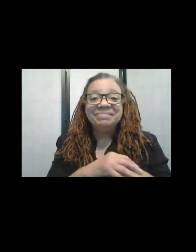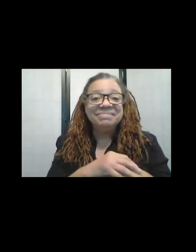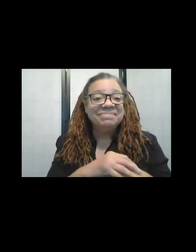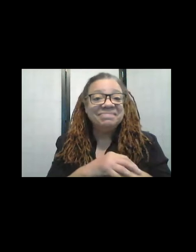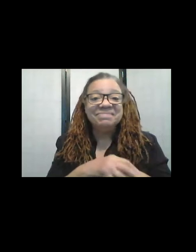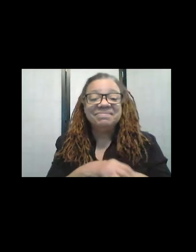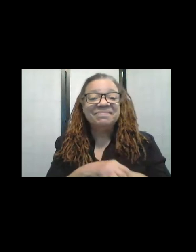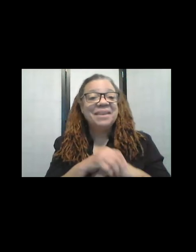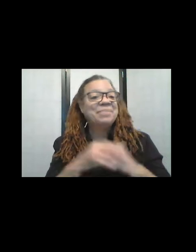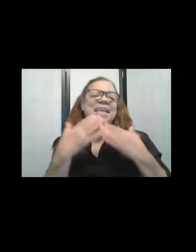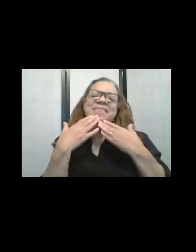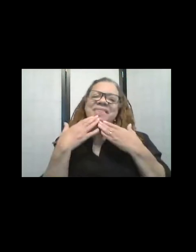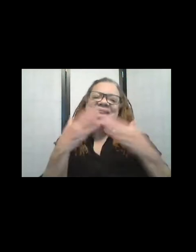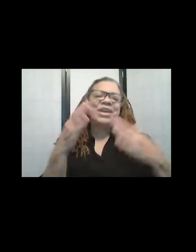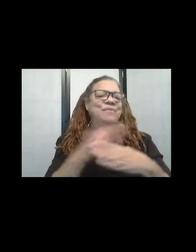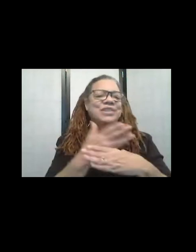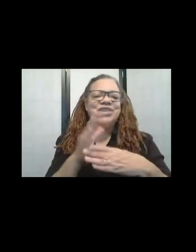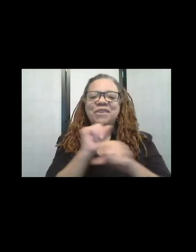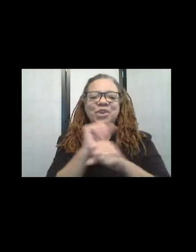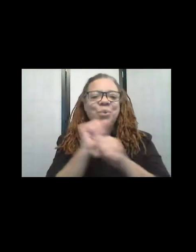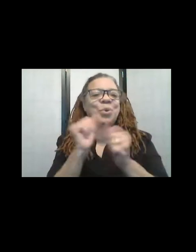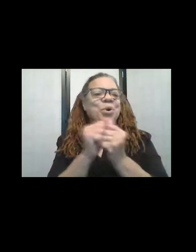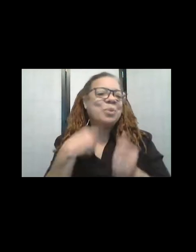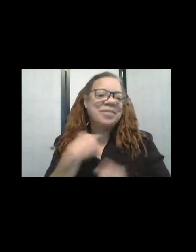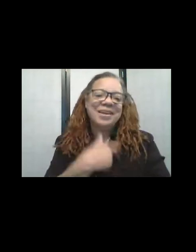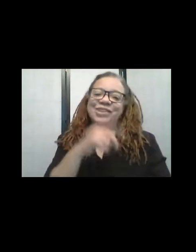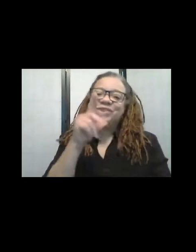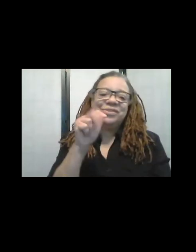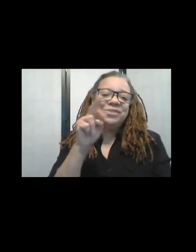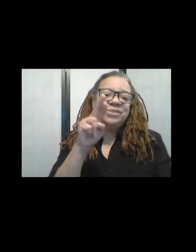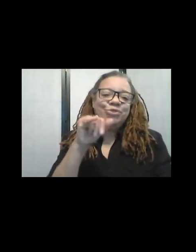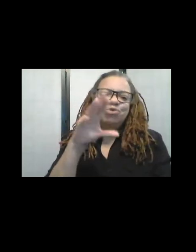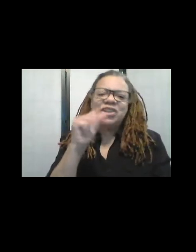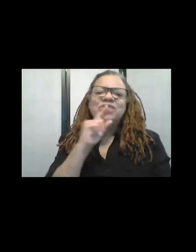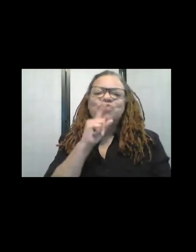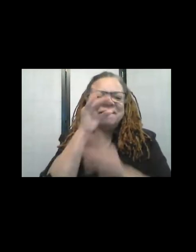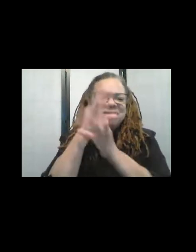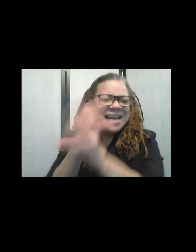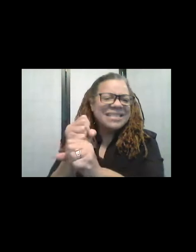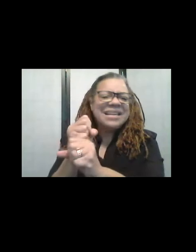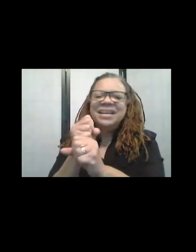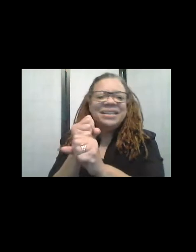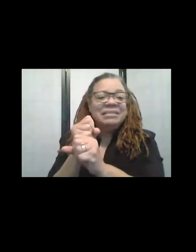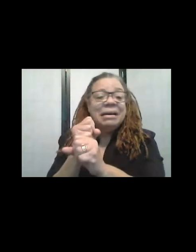Thank you for sharing your work with us today, Tricia! It's really really fascinating. I didn't realize how much went into the